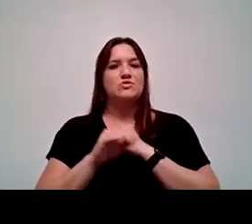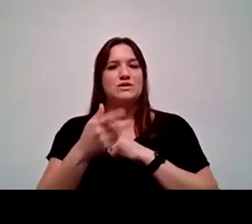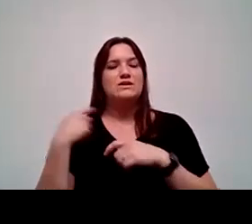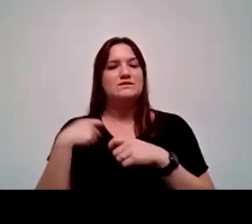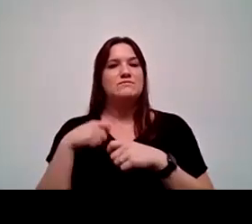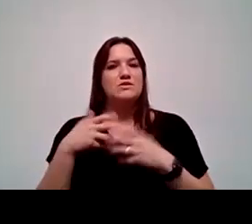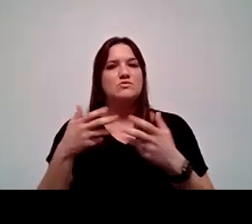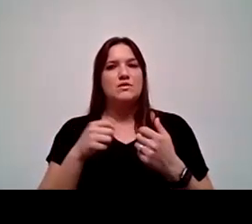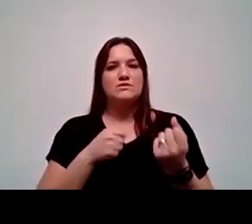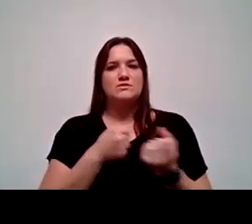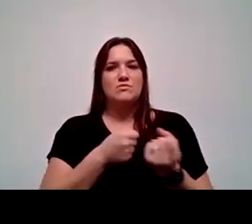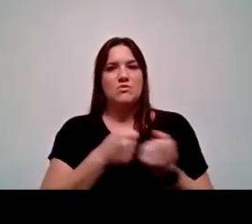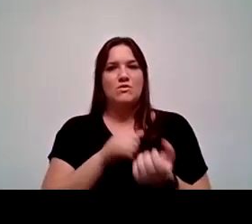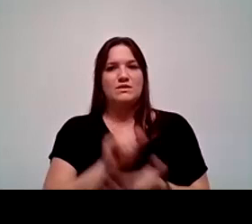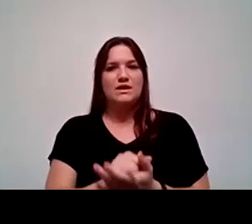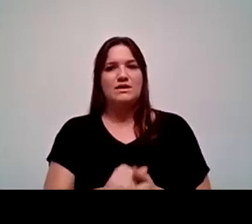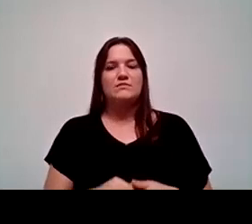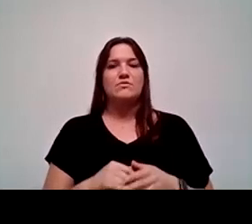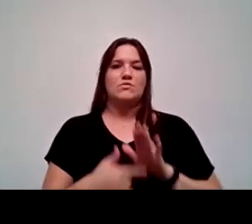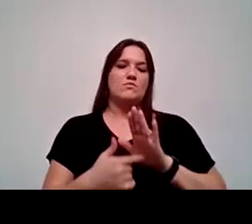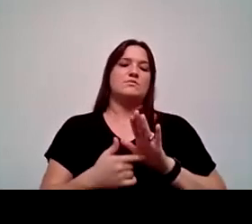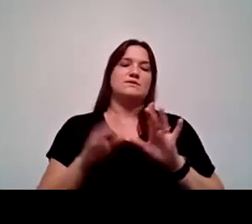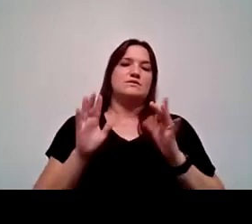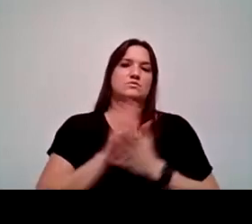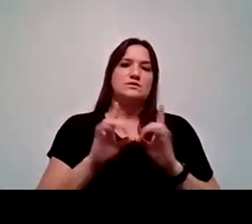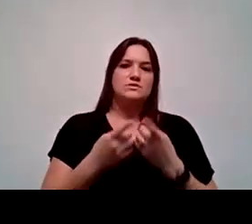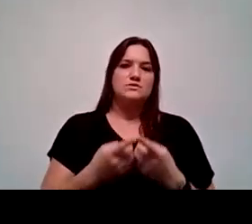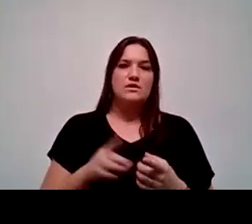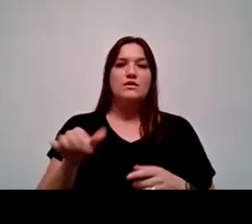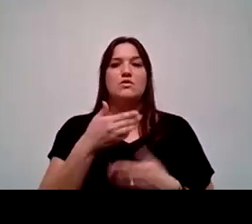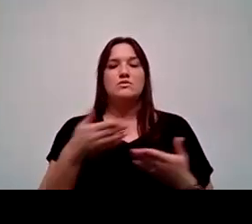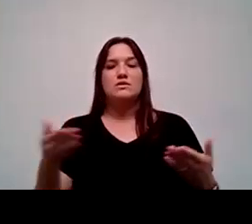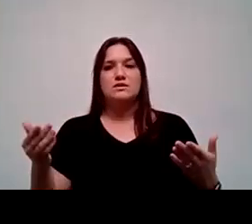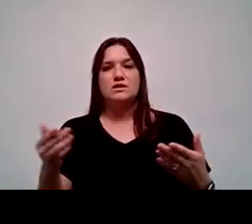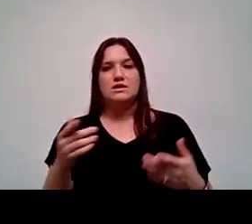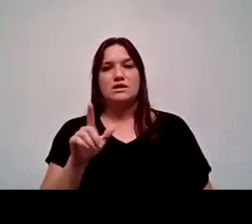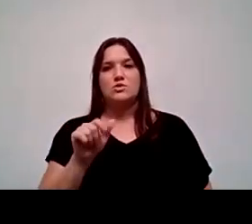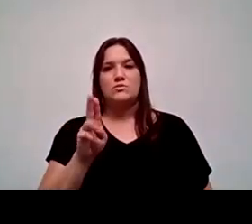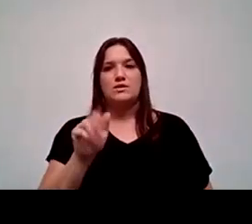But we were out there representing the district, of course. The other thing within the Lumina Million Dollar Challenge,